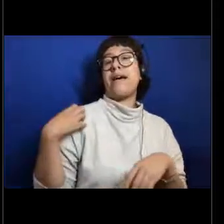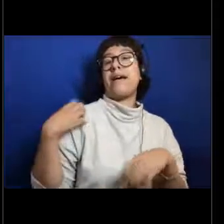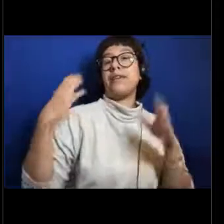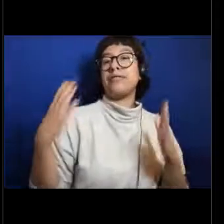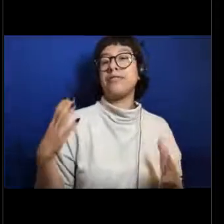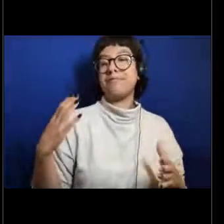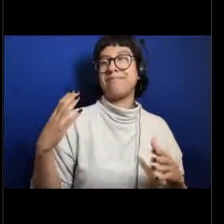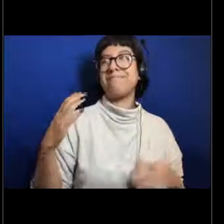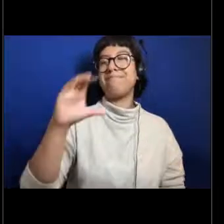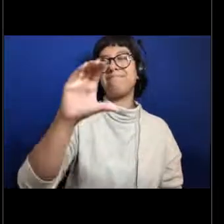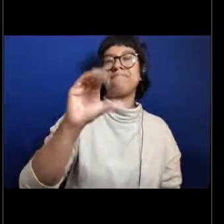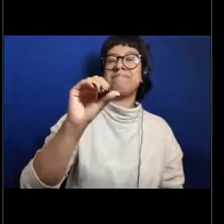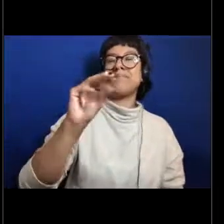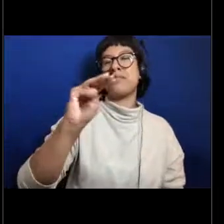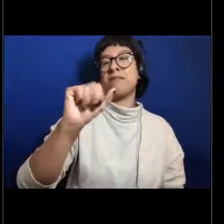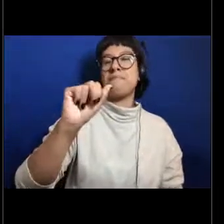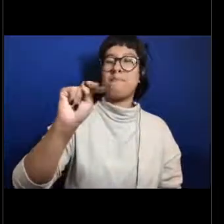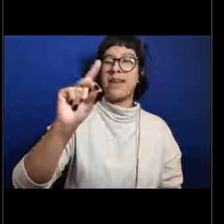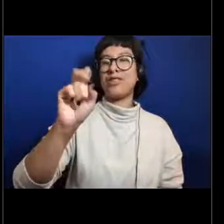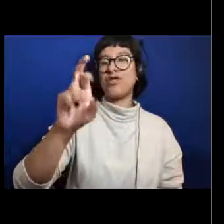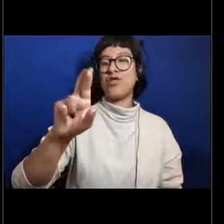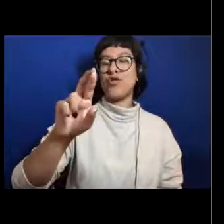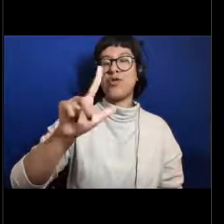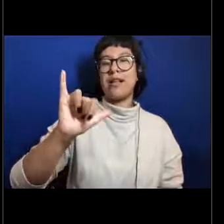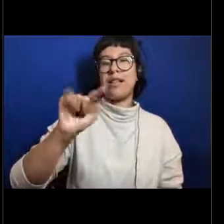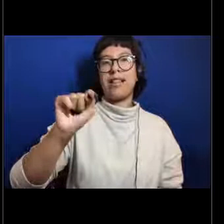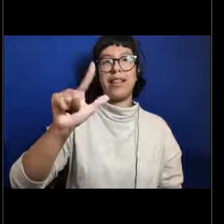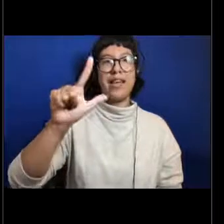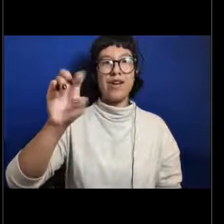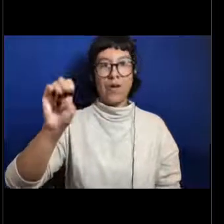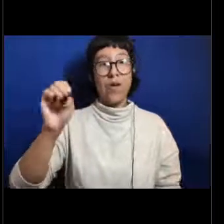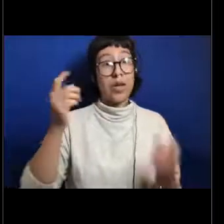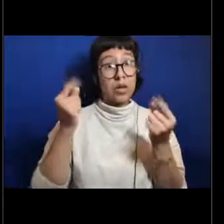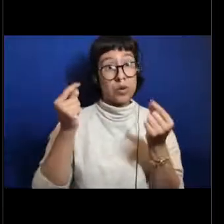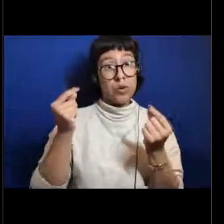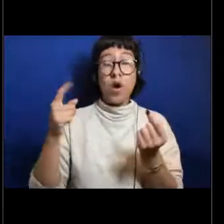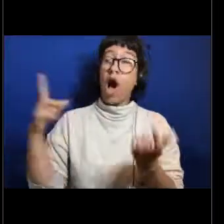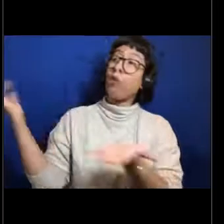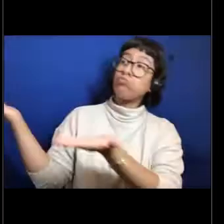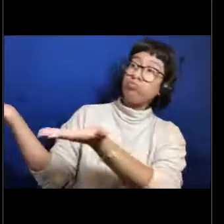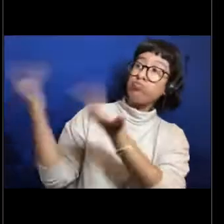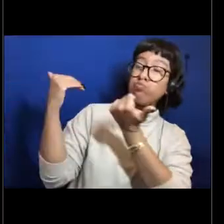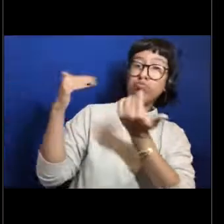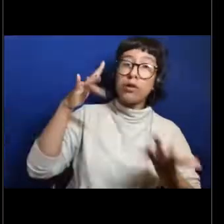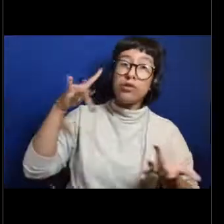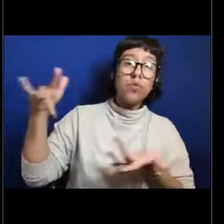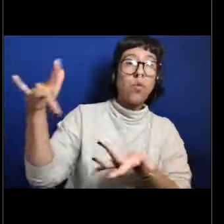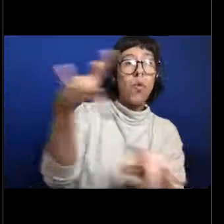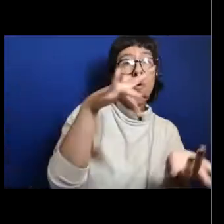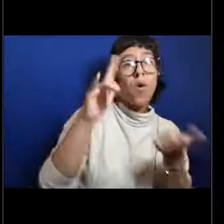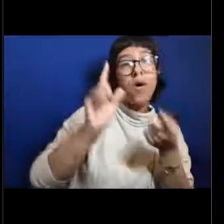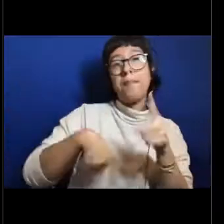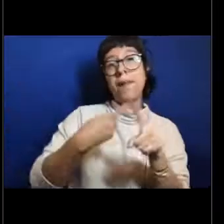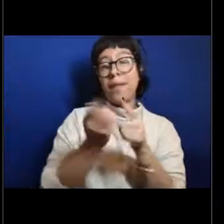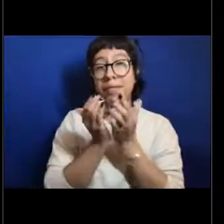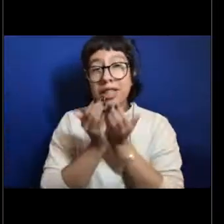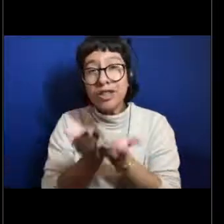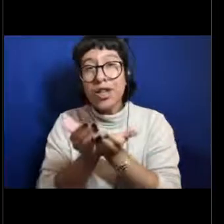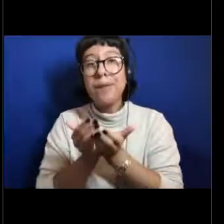Commander Little, where he took you on a tour of the NOAA Ship Okeanos Explorer to learn a little bit more about the ship and its mission